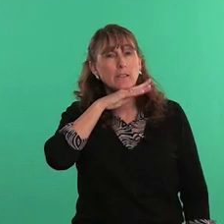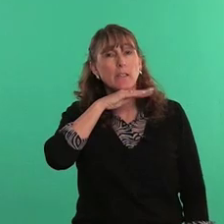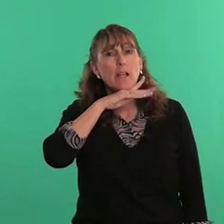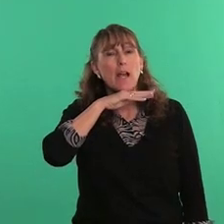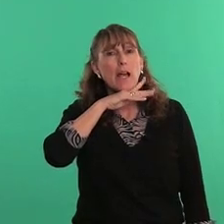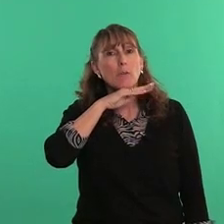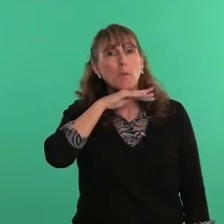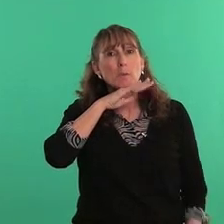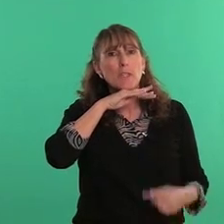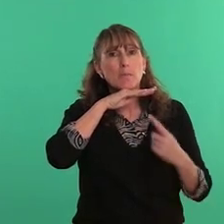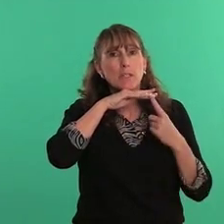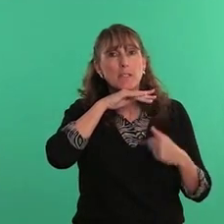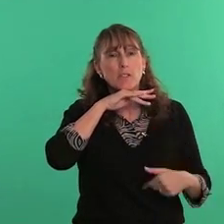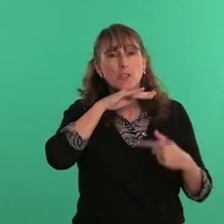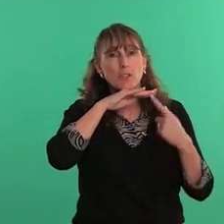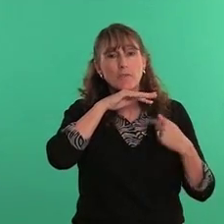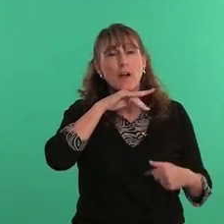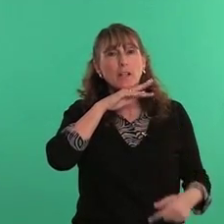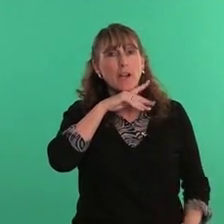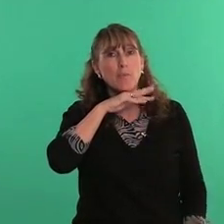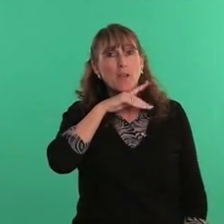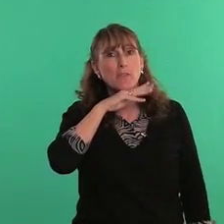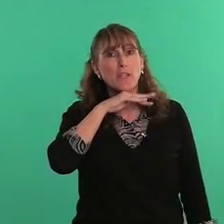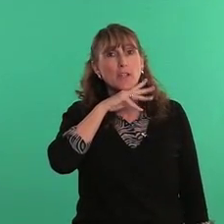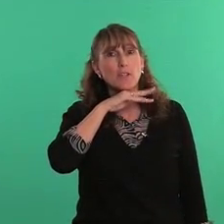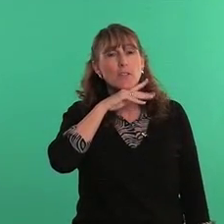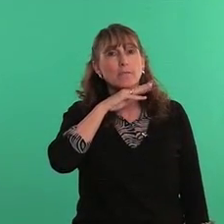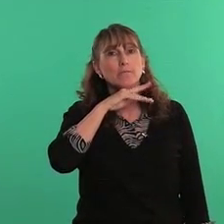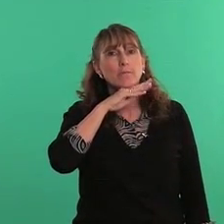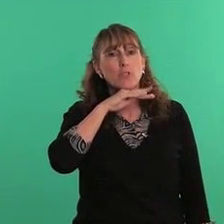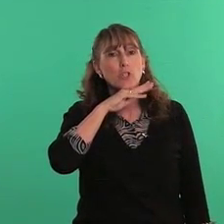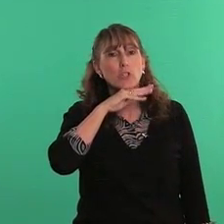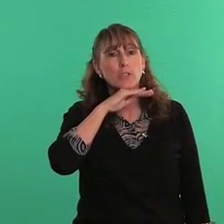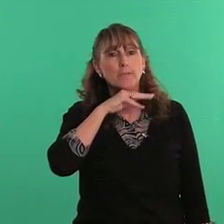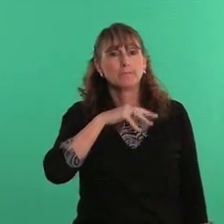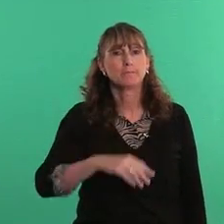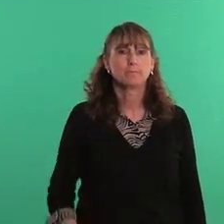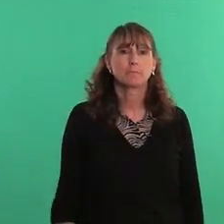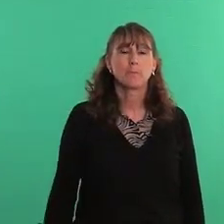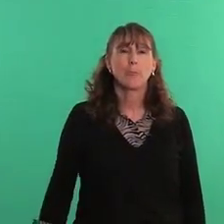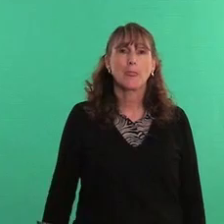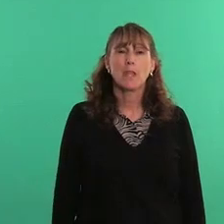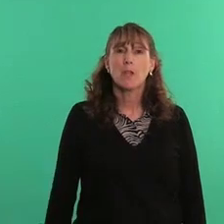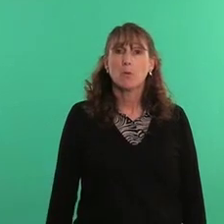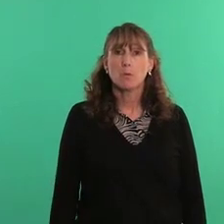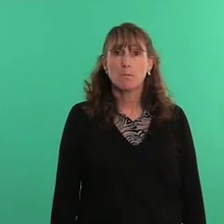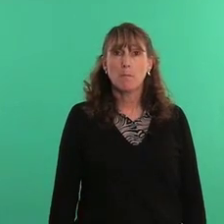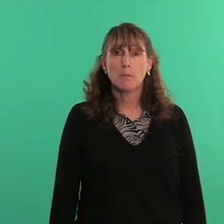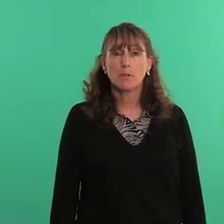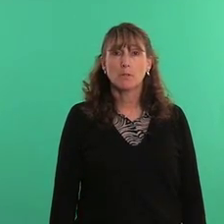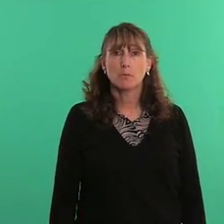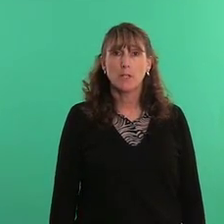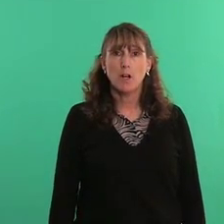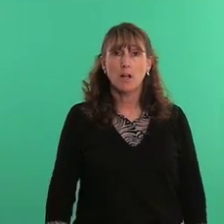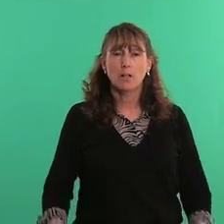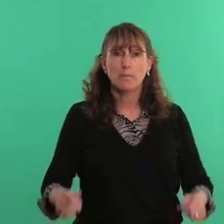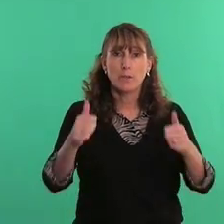I remember this because the dirt is falling off my fingers - dirt remember, recall